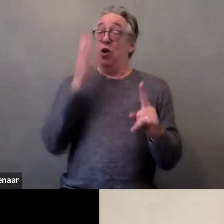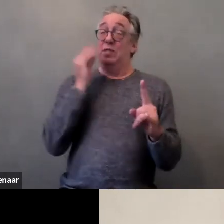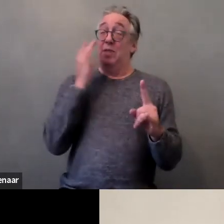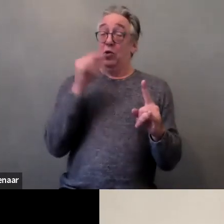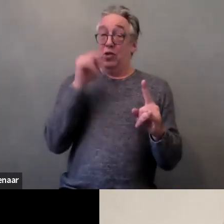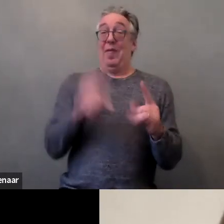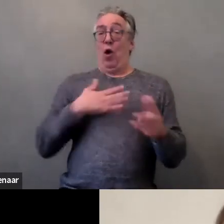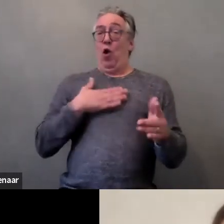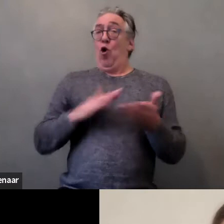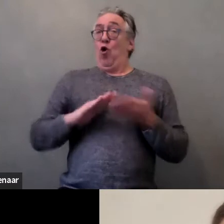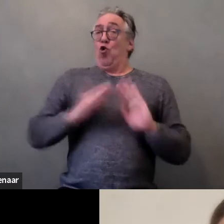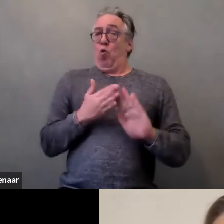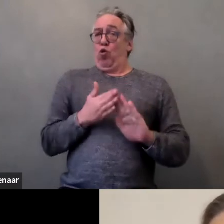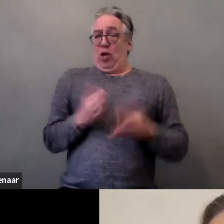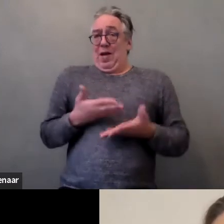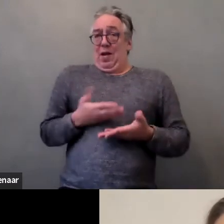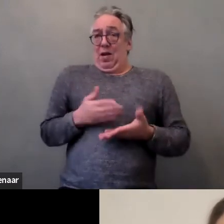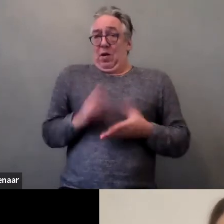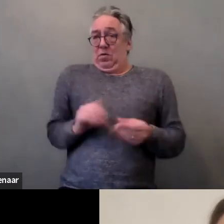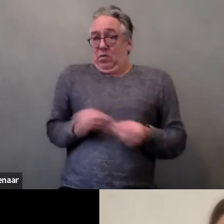among all the participants of the research,